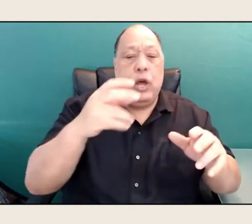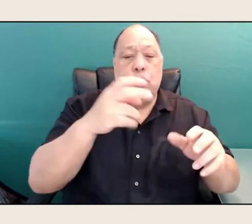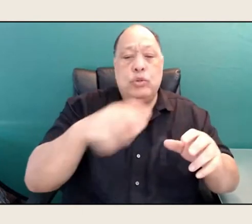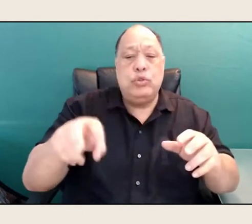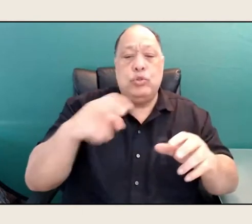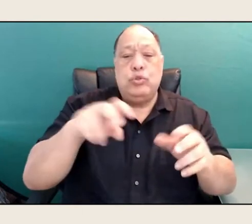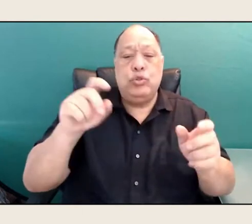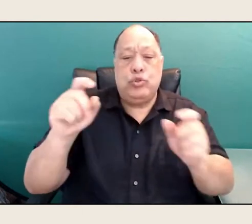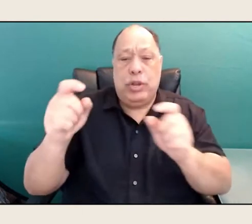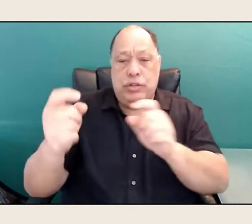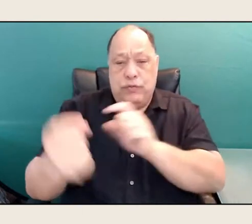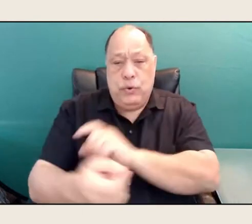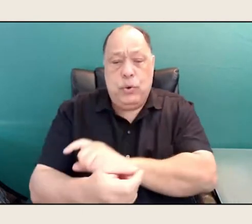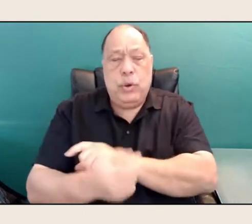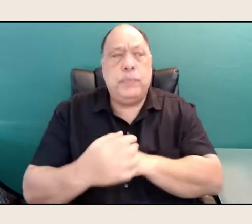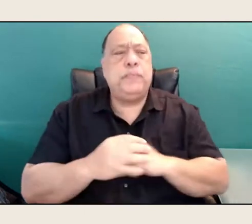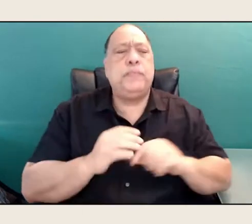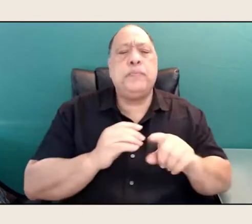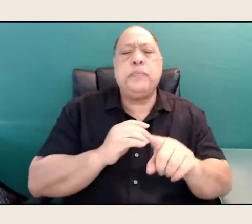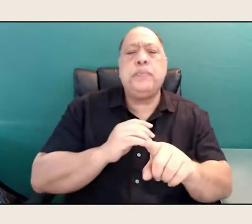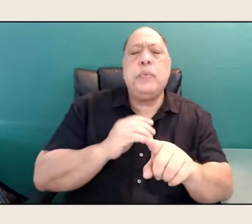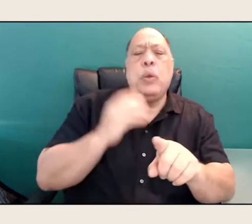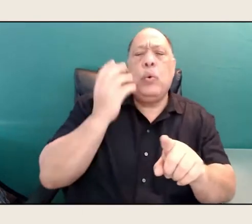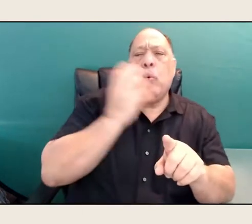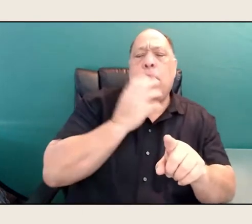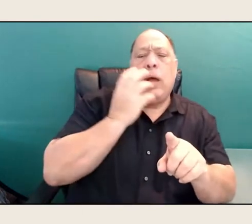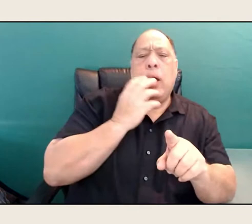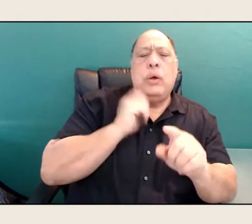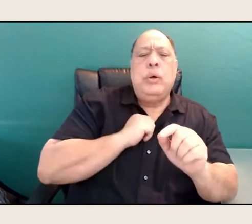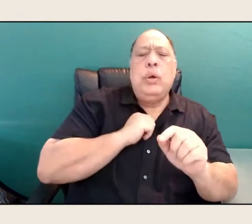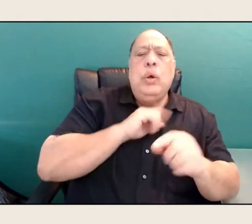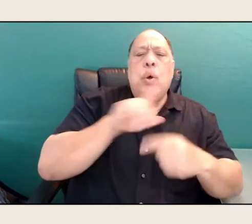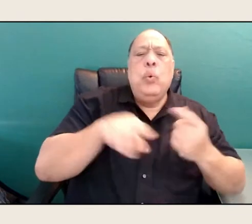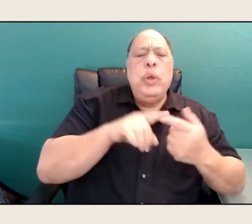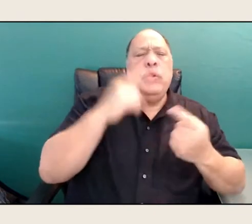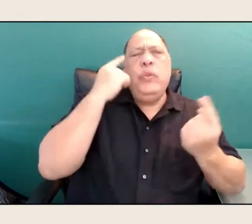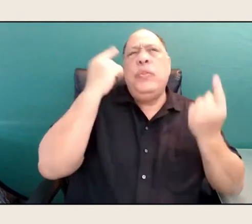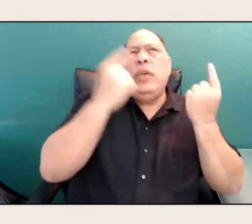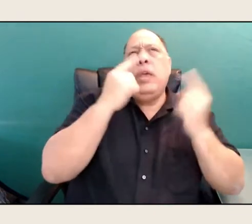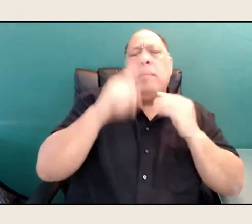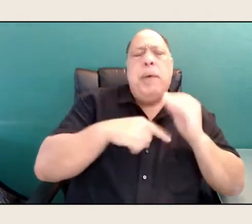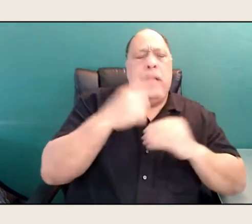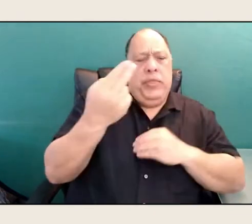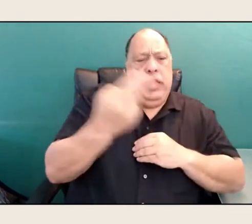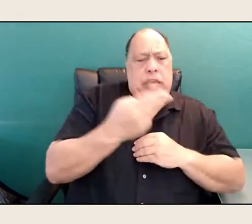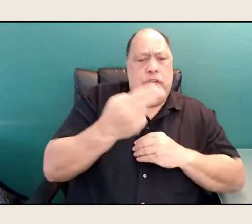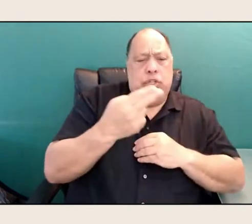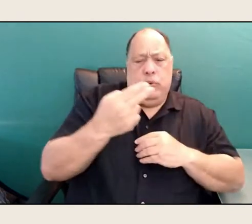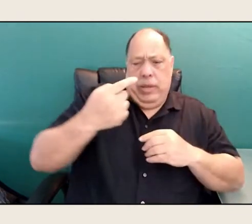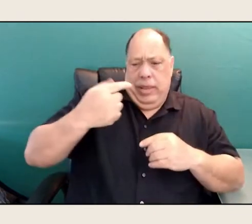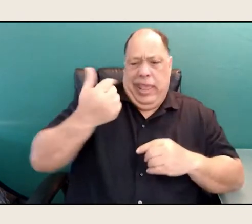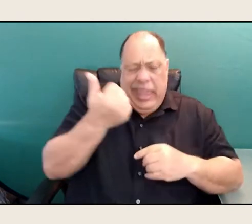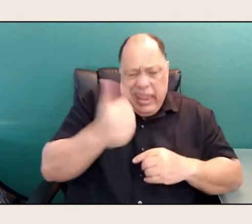Wow. And then when you think about the history that any of us is born into, and you mentioned